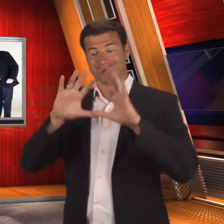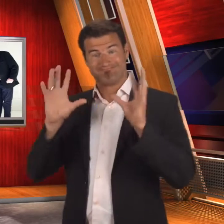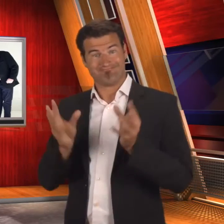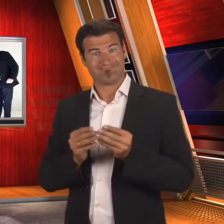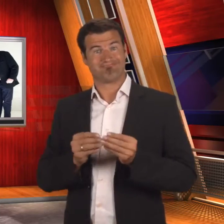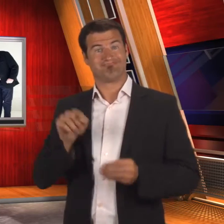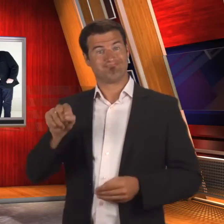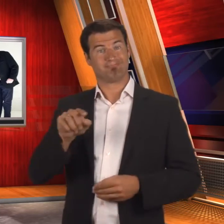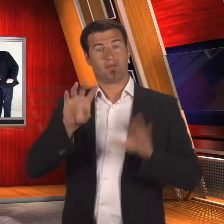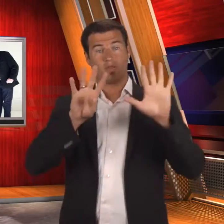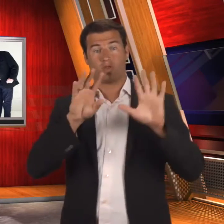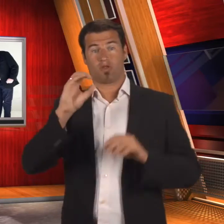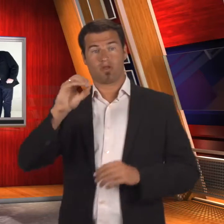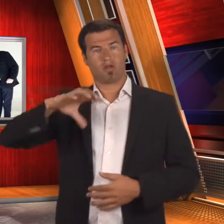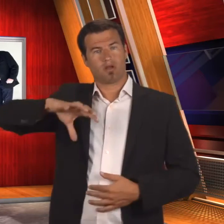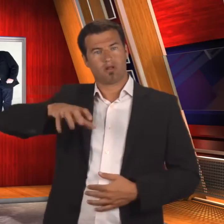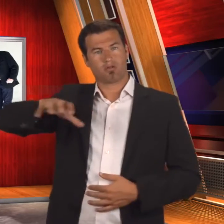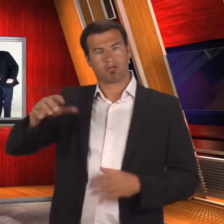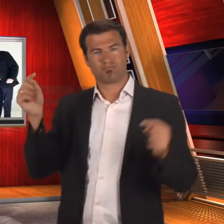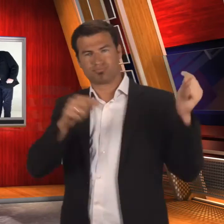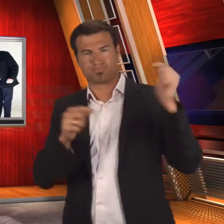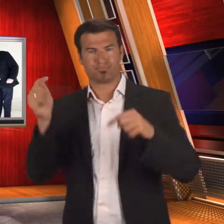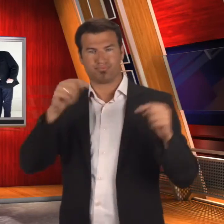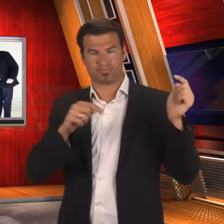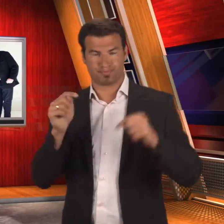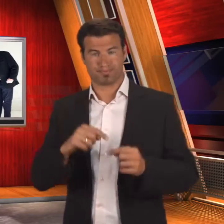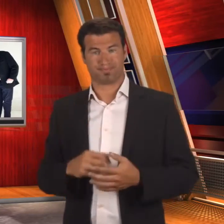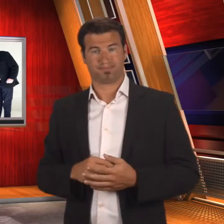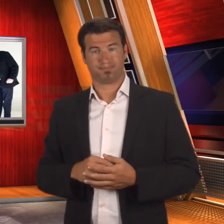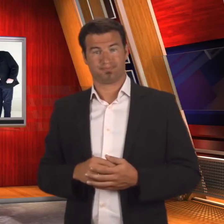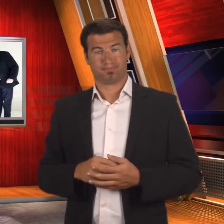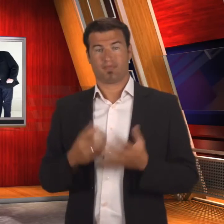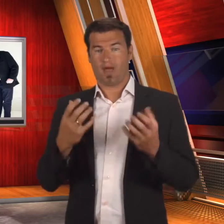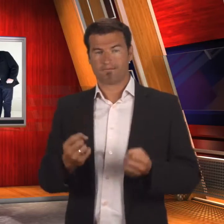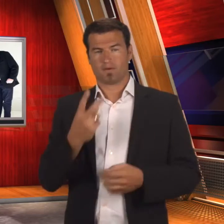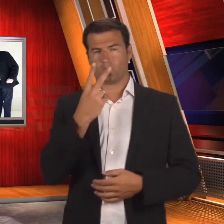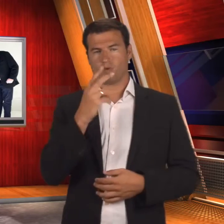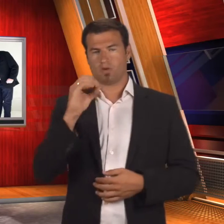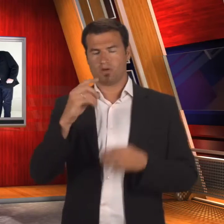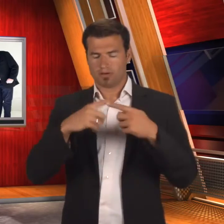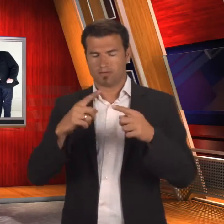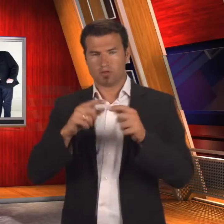Sofia, Bulgaria is finally over! There were 90 countries participated with 20 different sports programs.